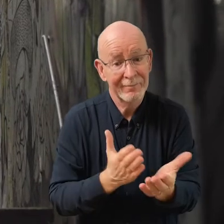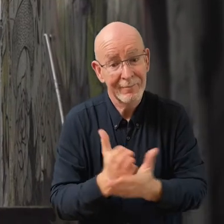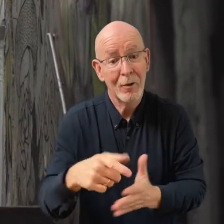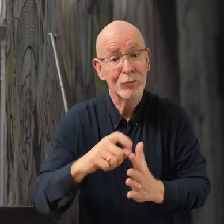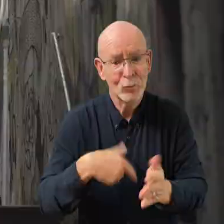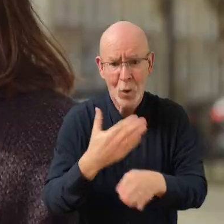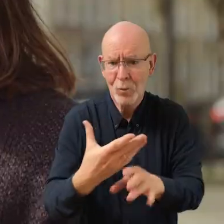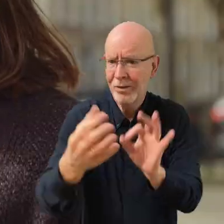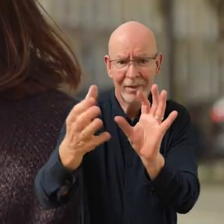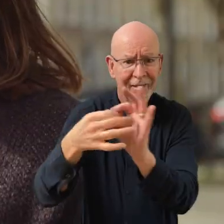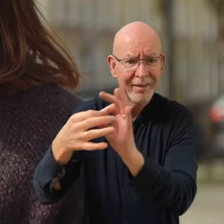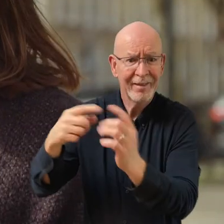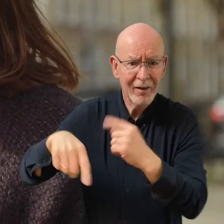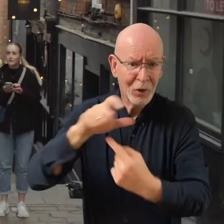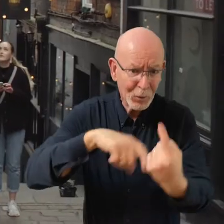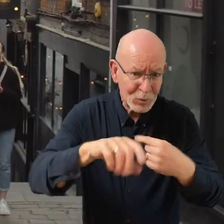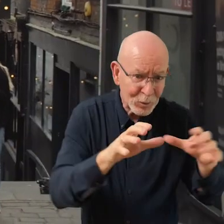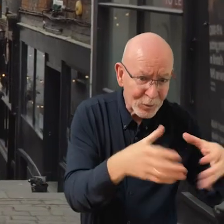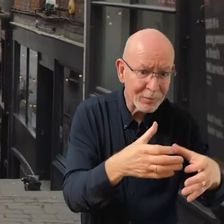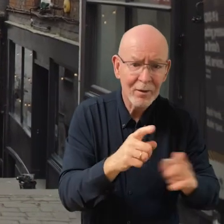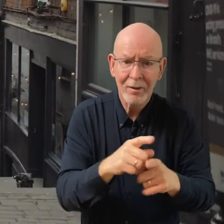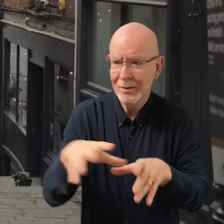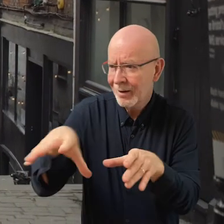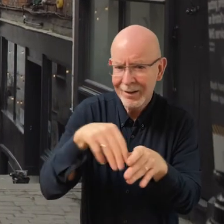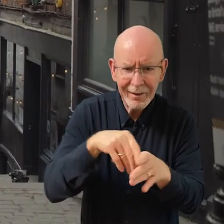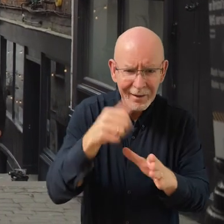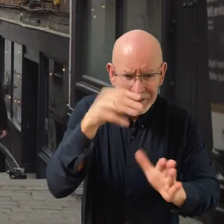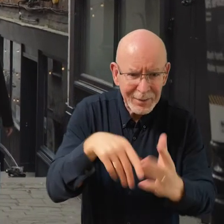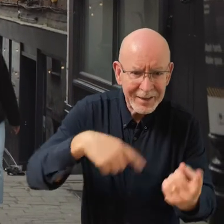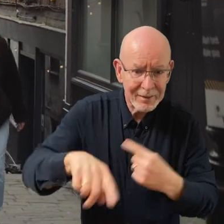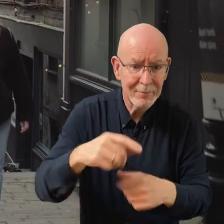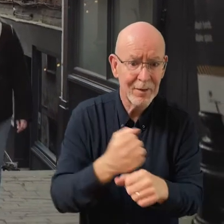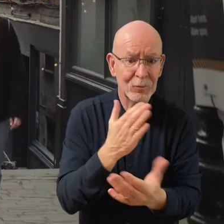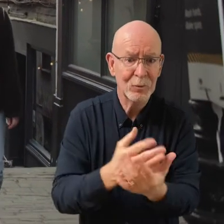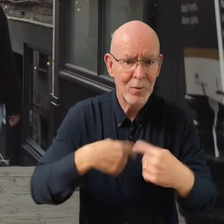we've worked with stakeholders, community groups, and inclusivity experts. This is allowed us to make sure